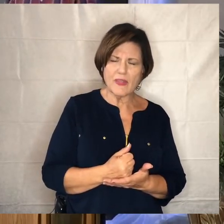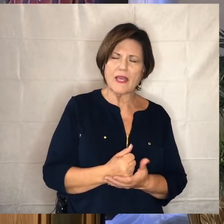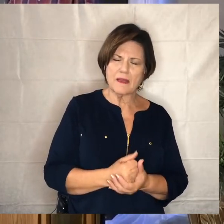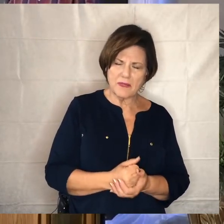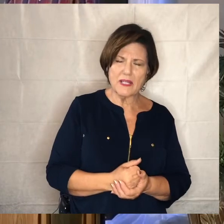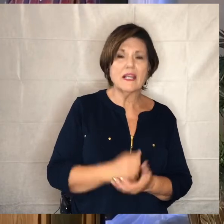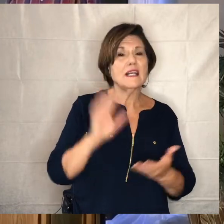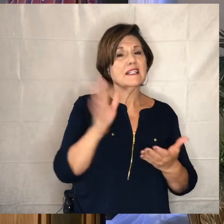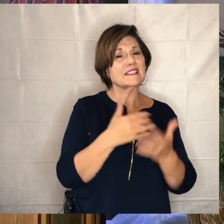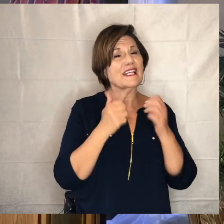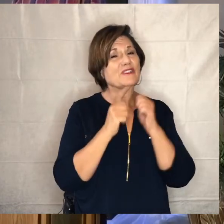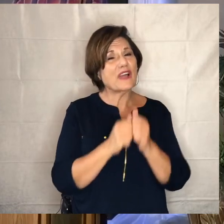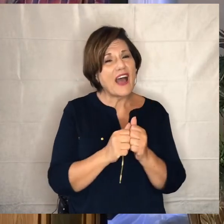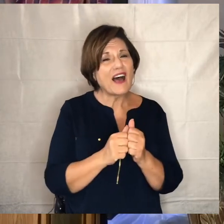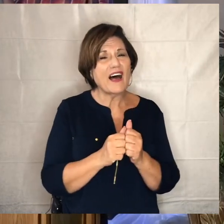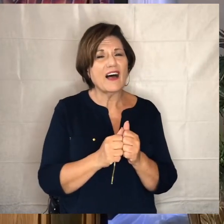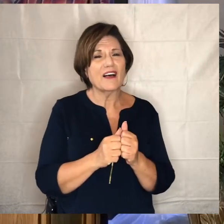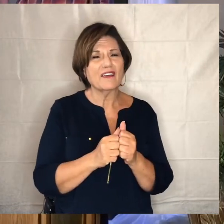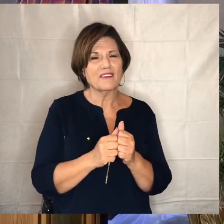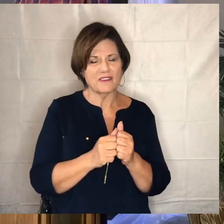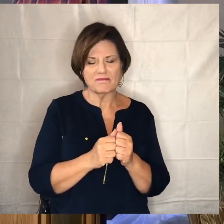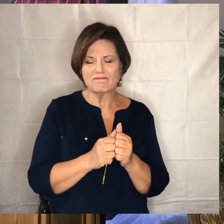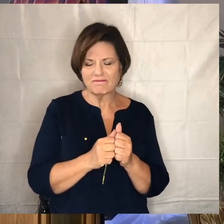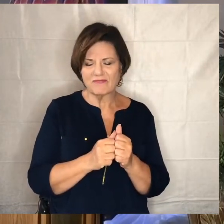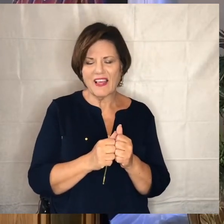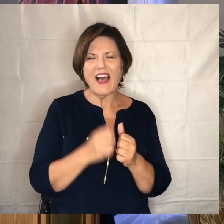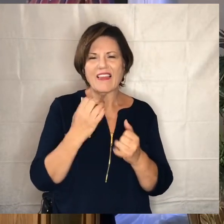let's sing together this last worship song thrive